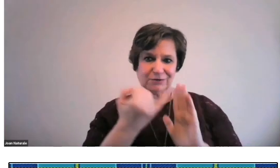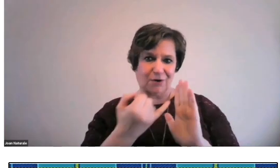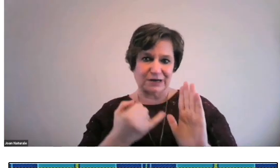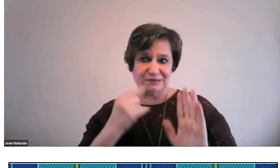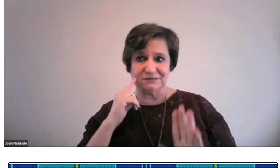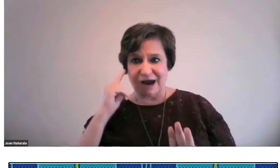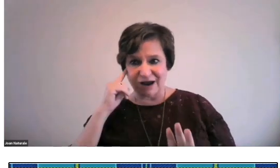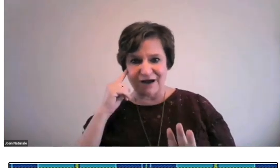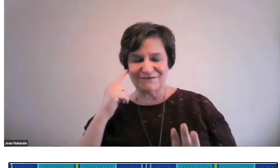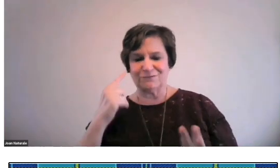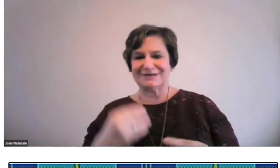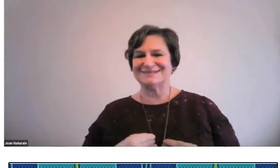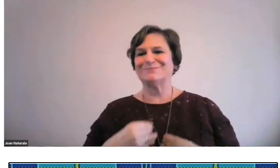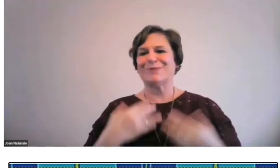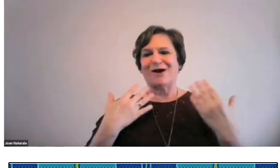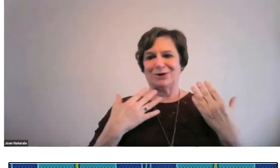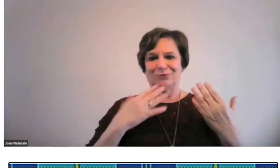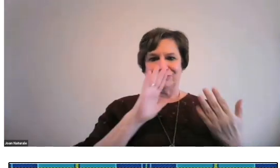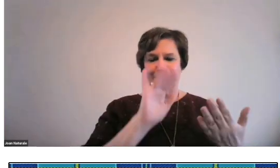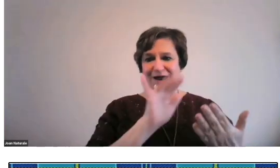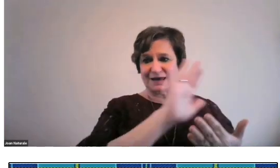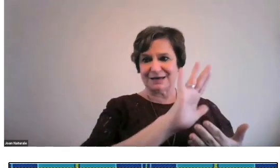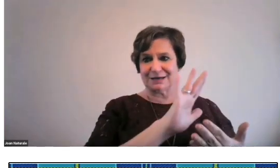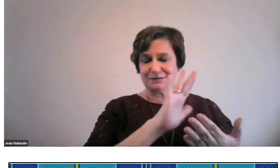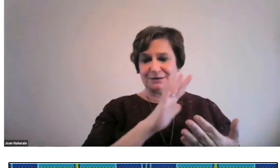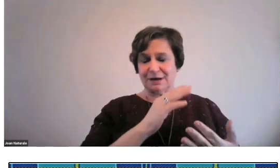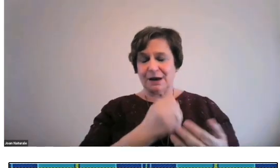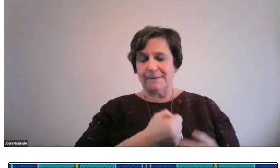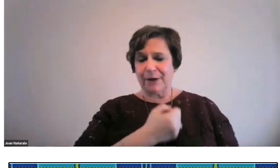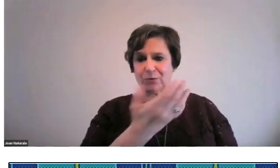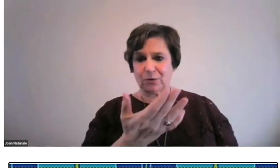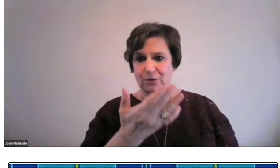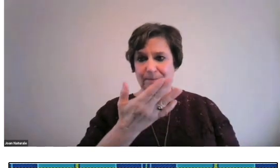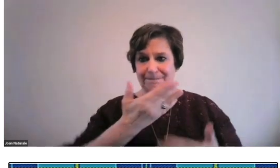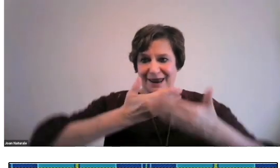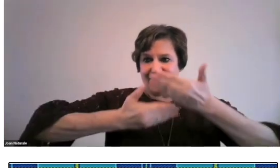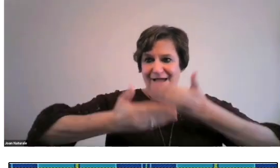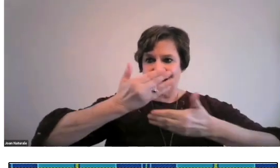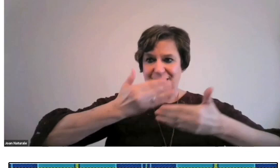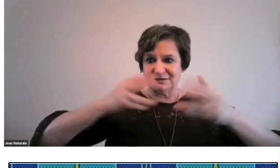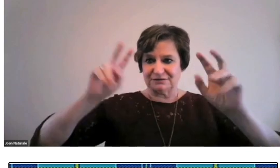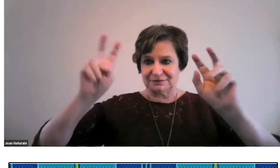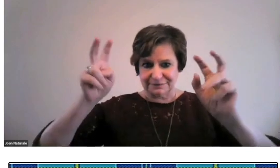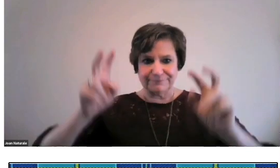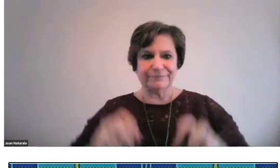and we can see the Italian deaf artist was inspired by his poem Hands.